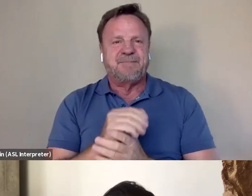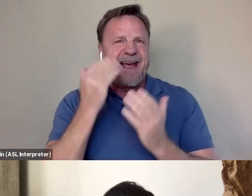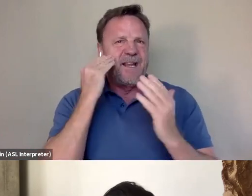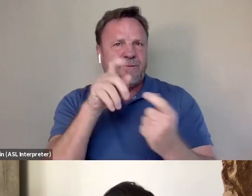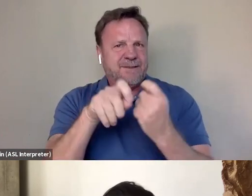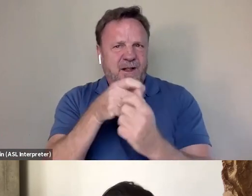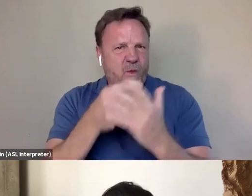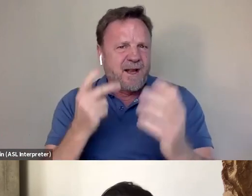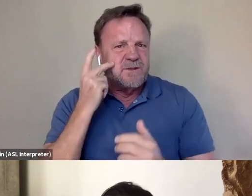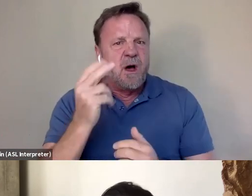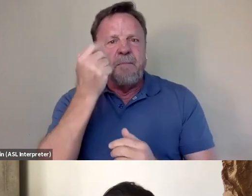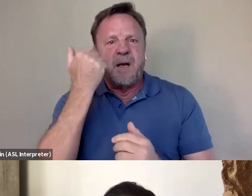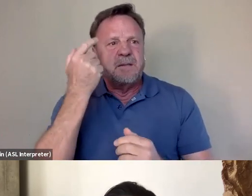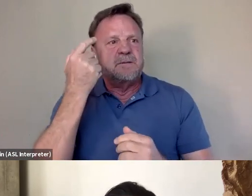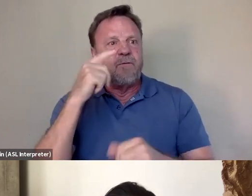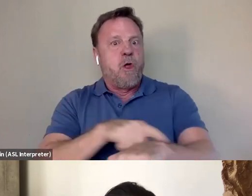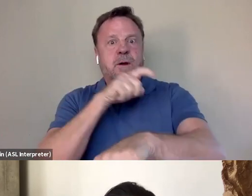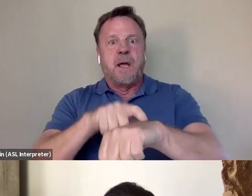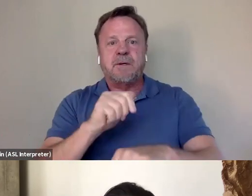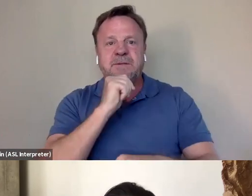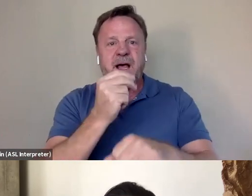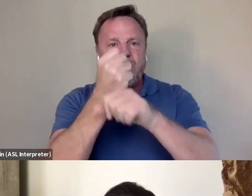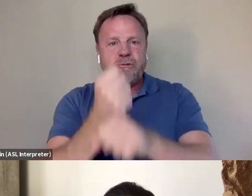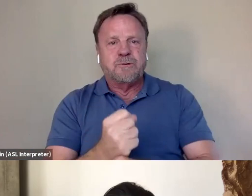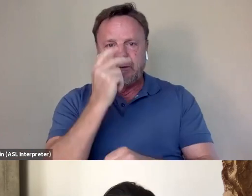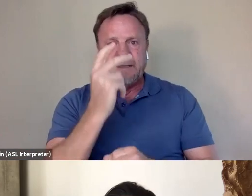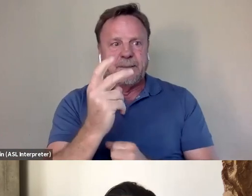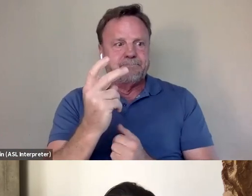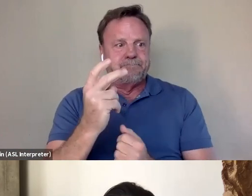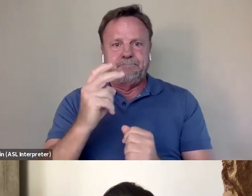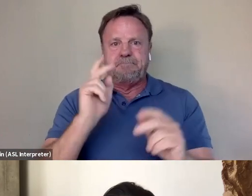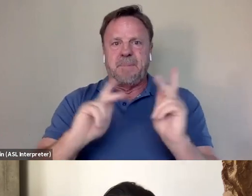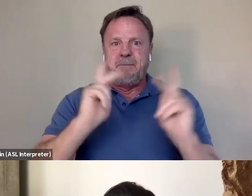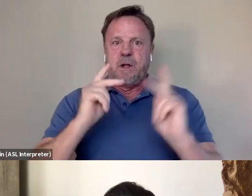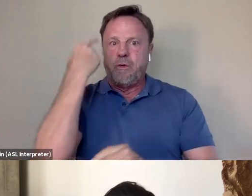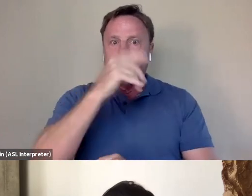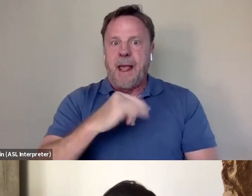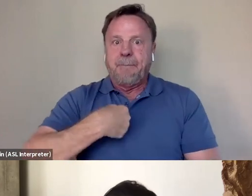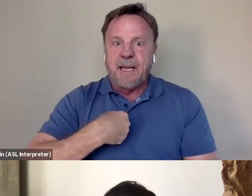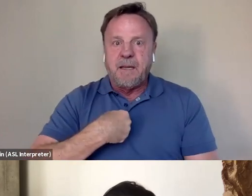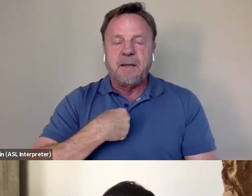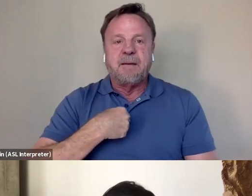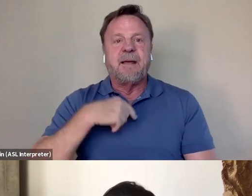because for the longest time I wasn't used to seeing, you know, people who look like me as an Asian American male